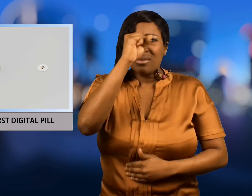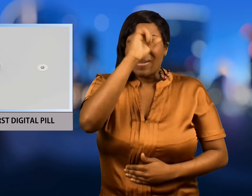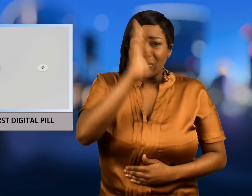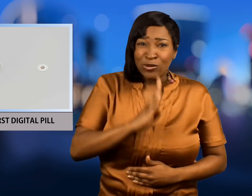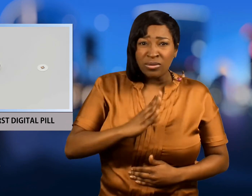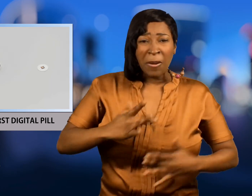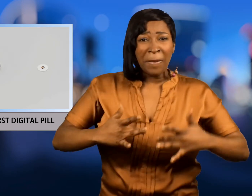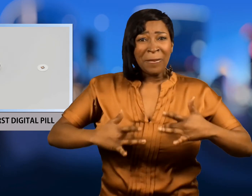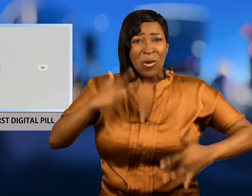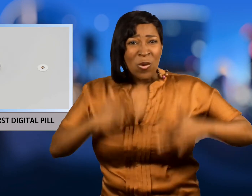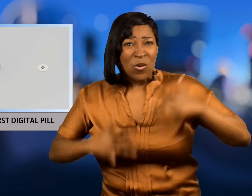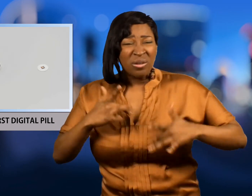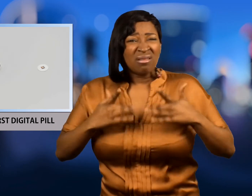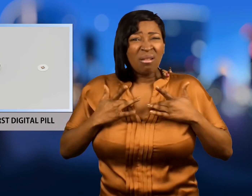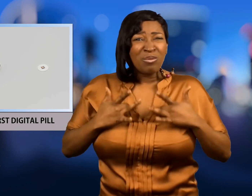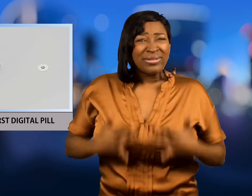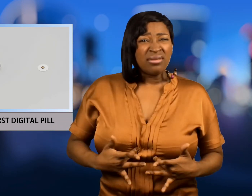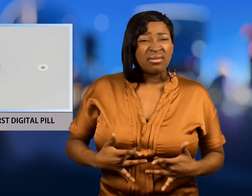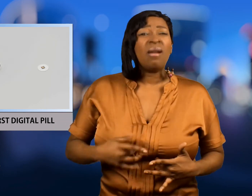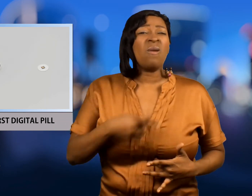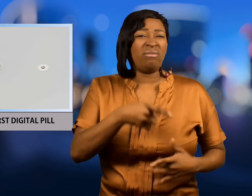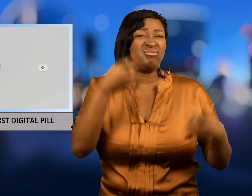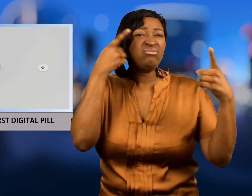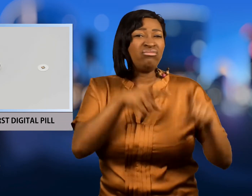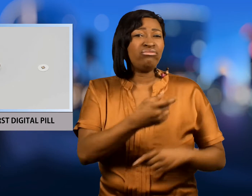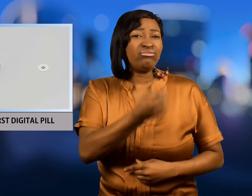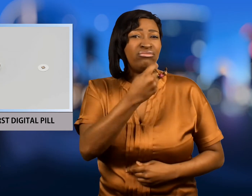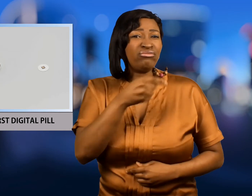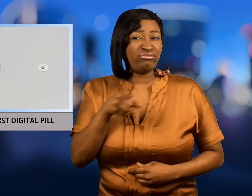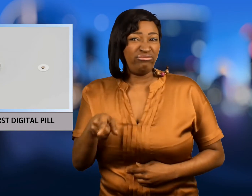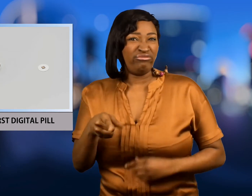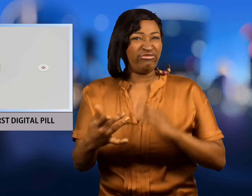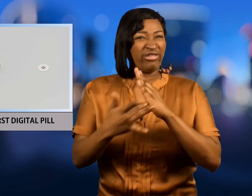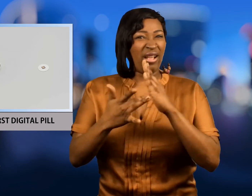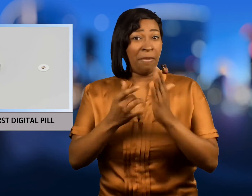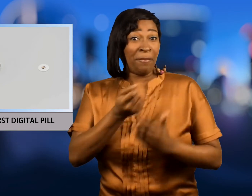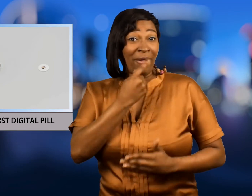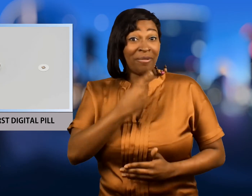with schizophrenia, bipolar disease and depression.